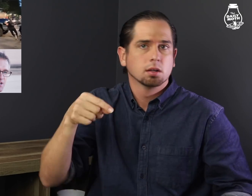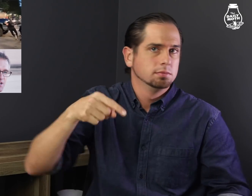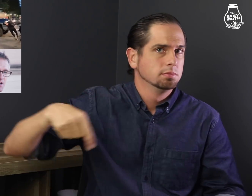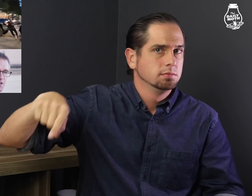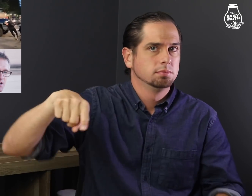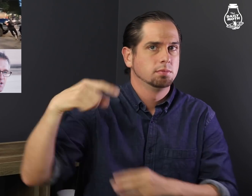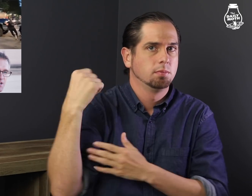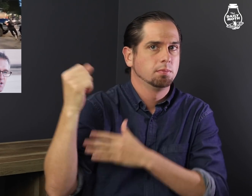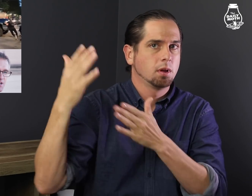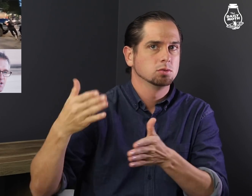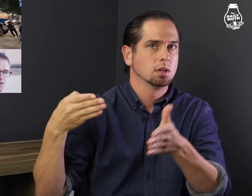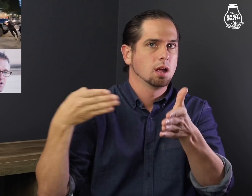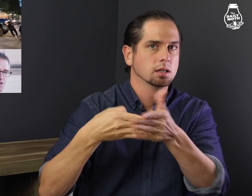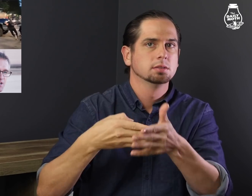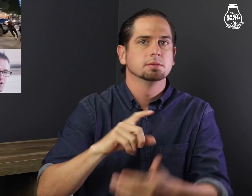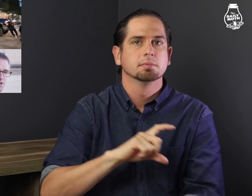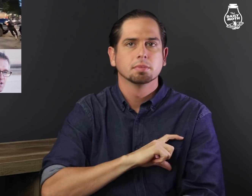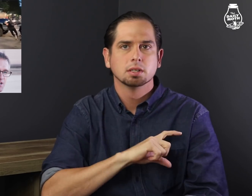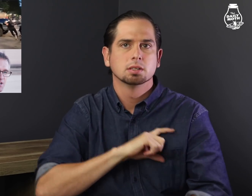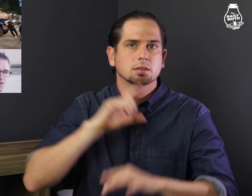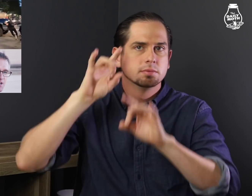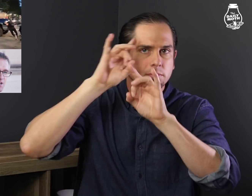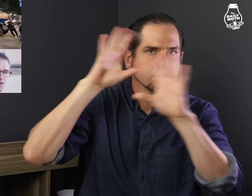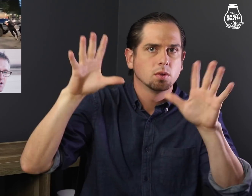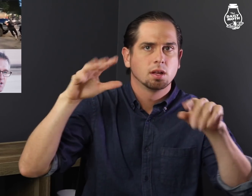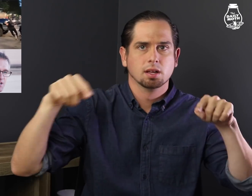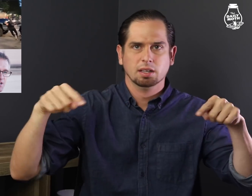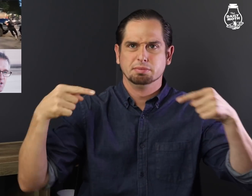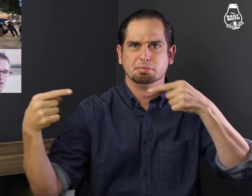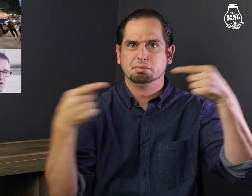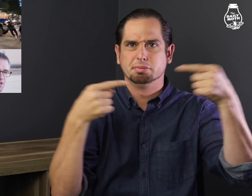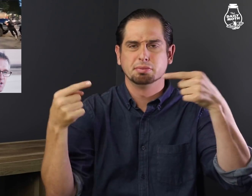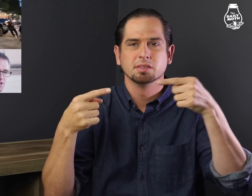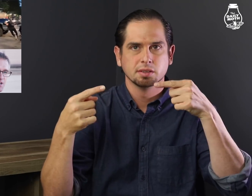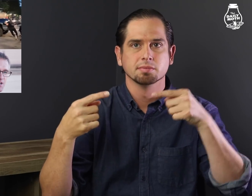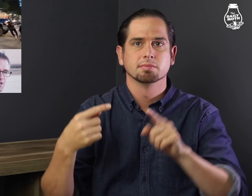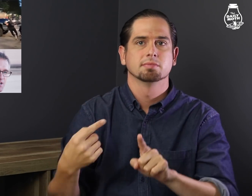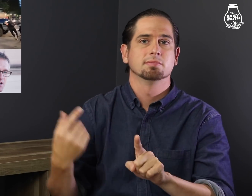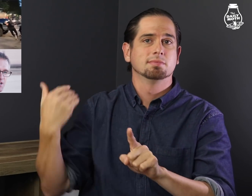and protesters against police brutality.